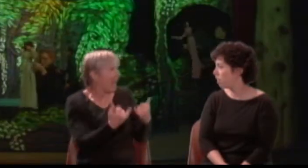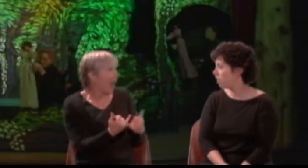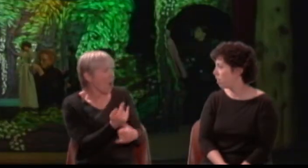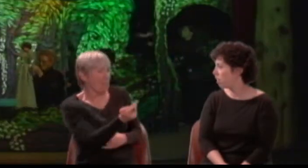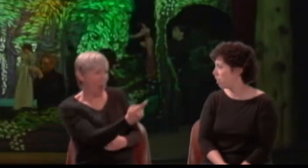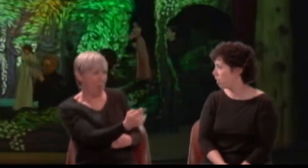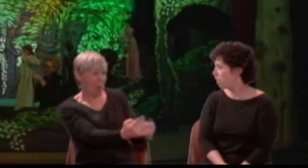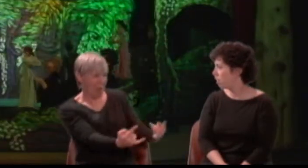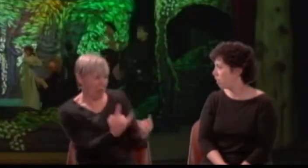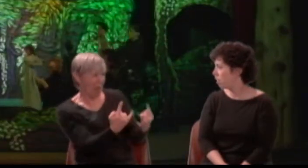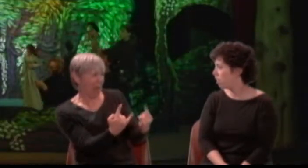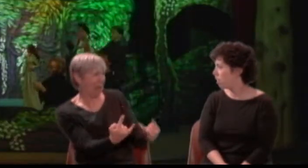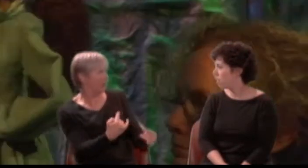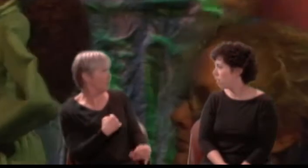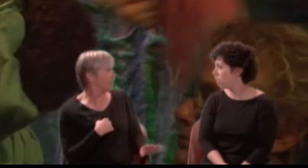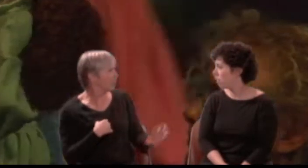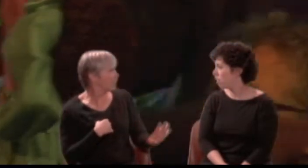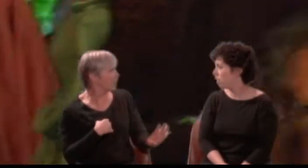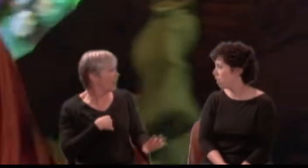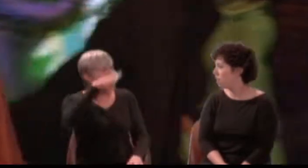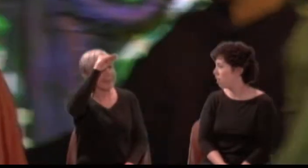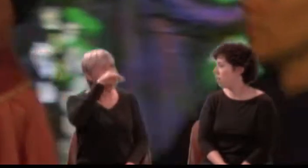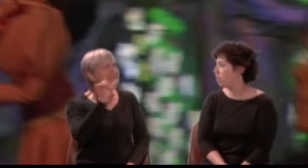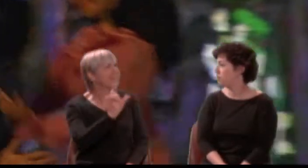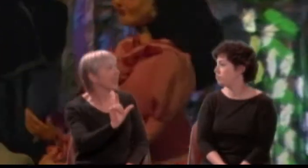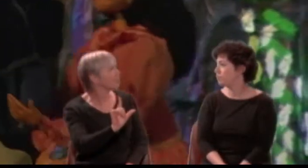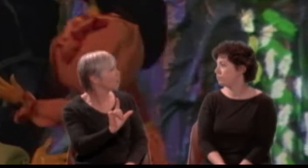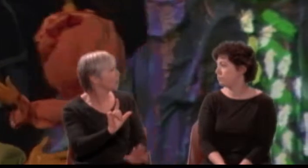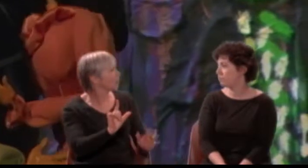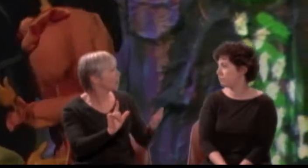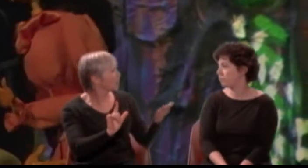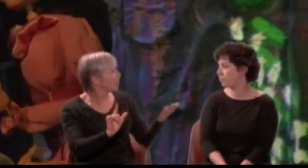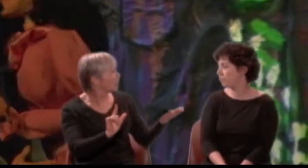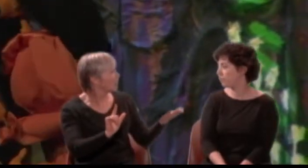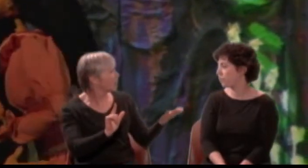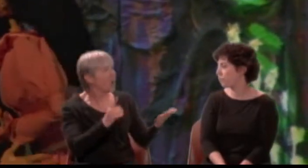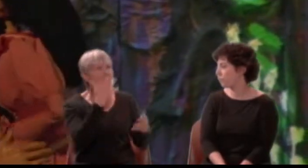Hermia: Lysander, why unkindly didst thou leave me so?